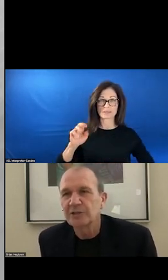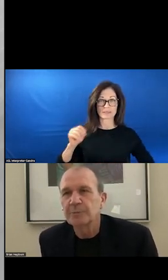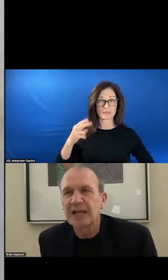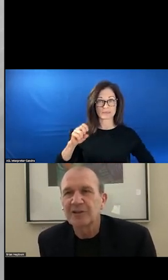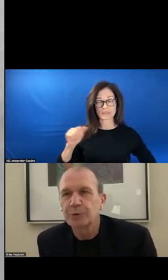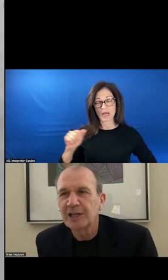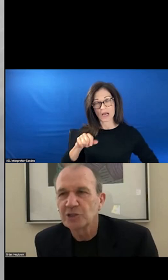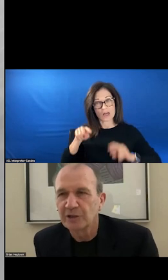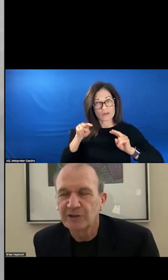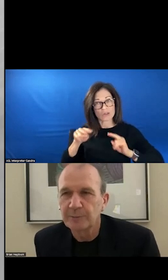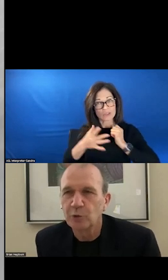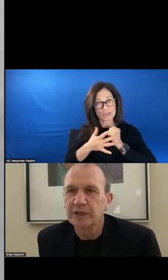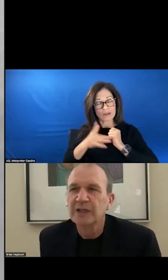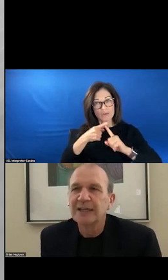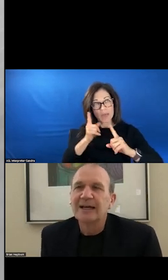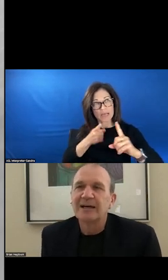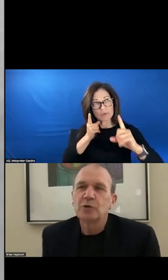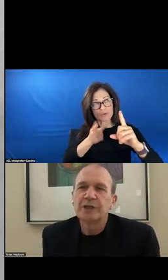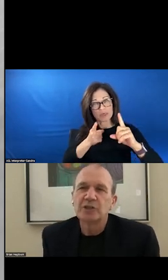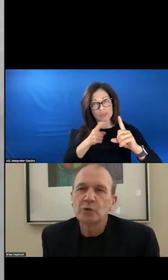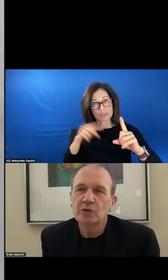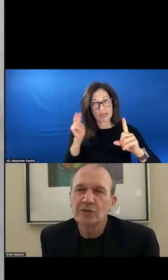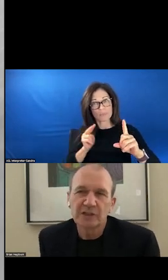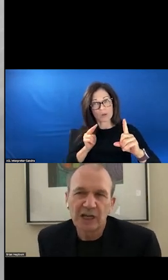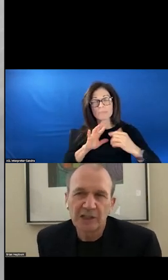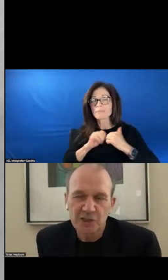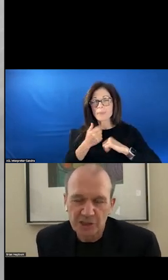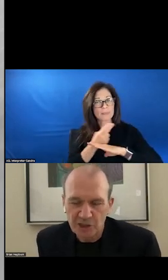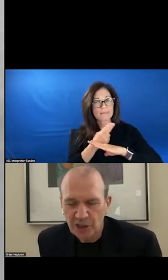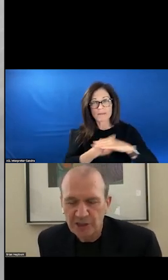FROM ASPIRATION STANDPOINT. HOW DO WE USE TECHNOLOGY TO CHANGE